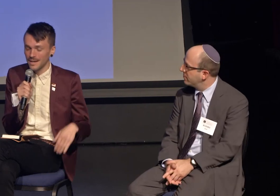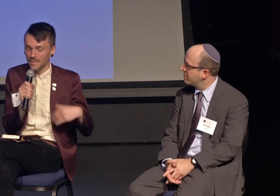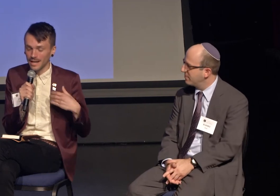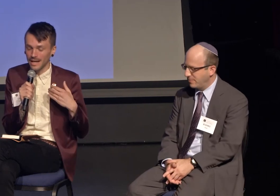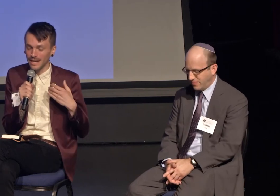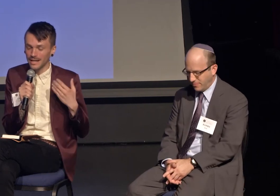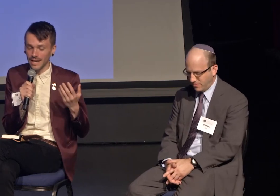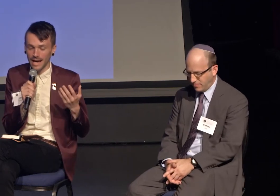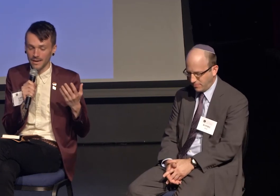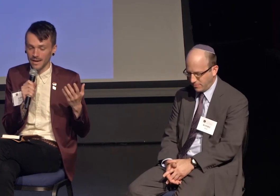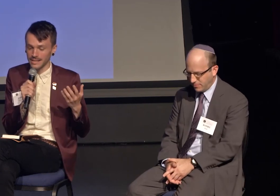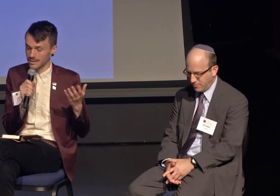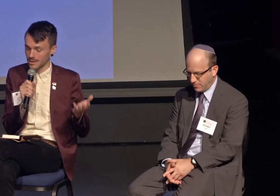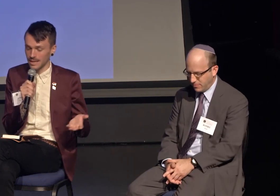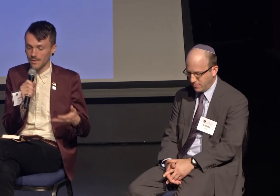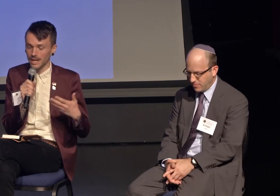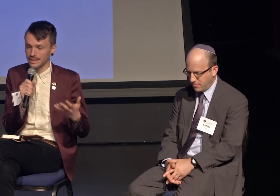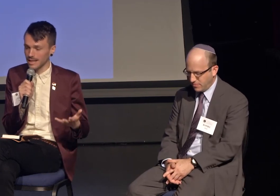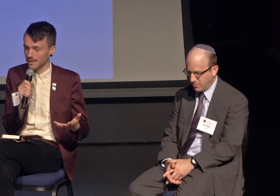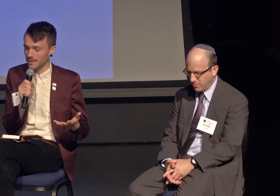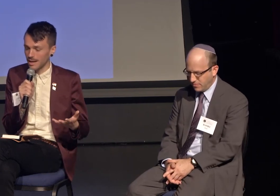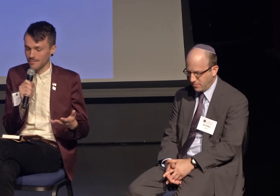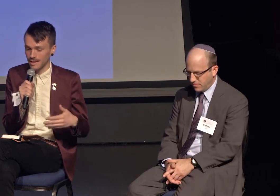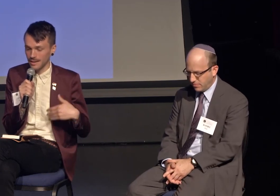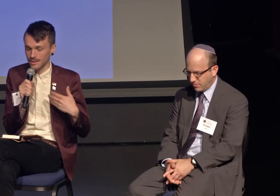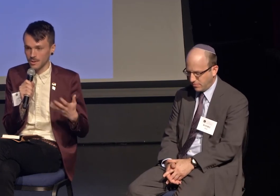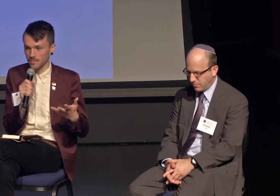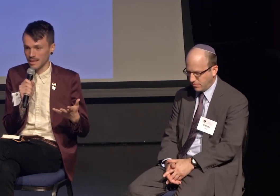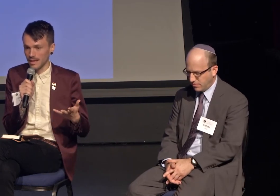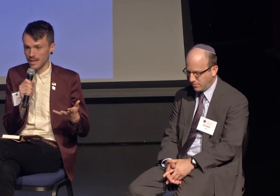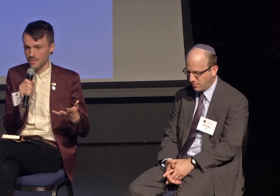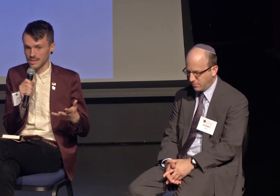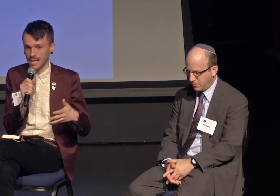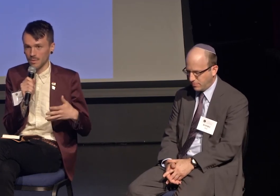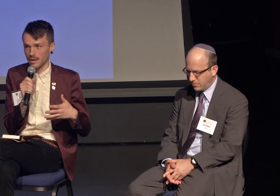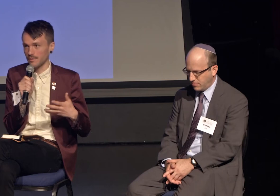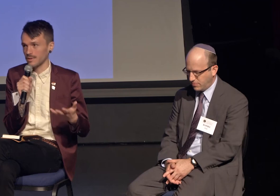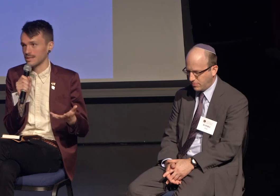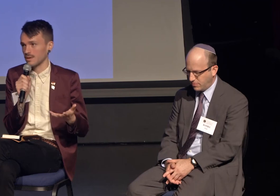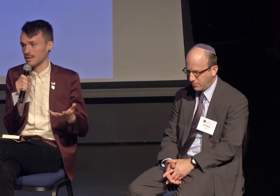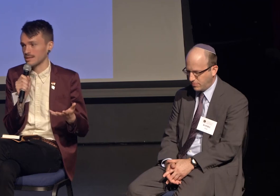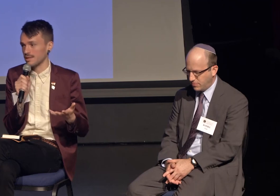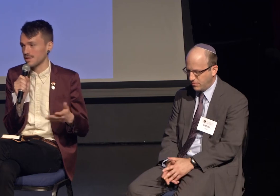But he told me he was now working for this organization